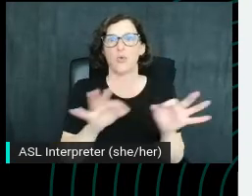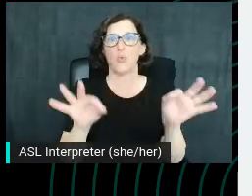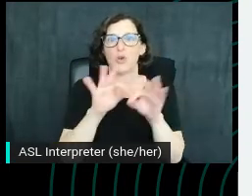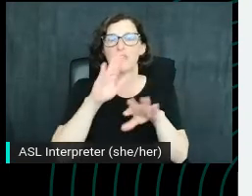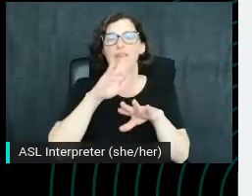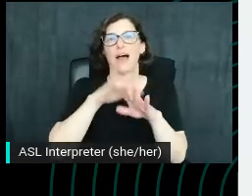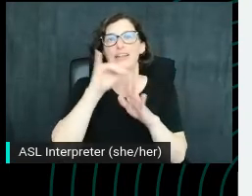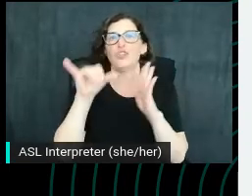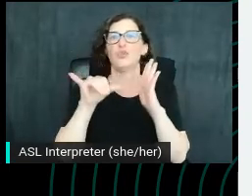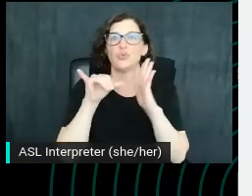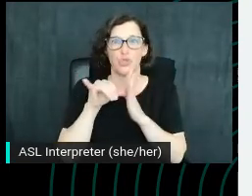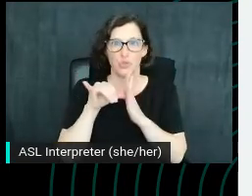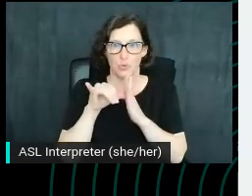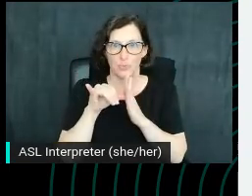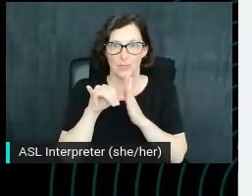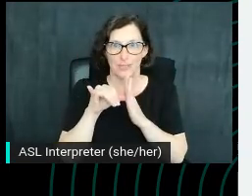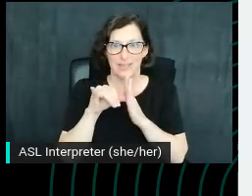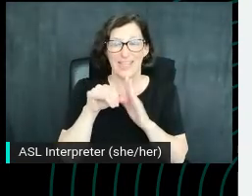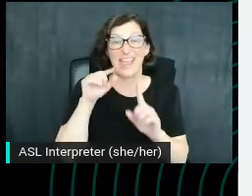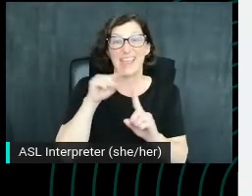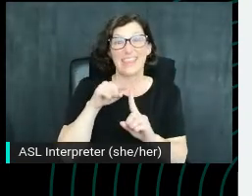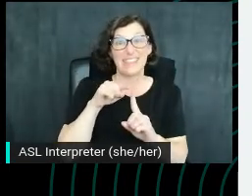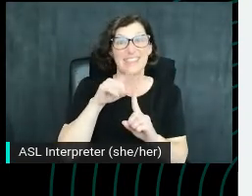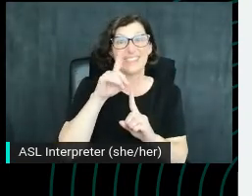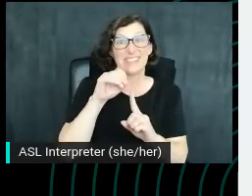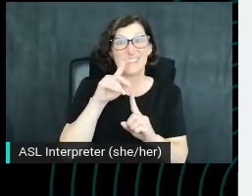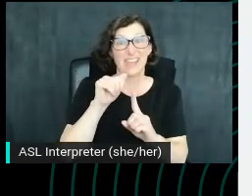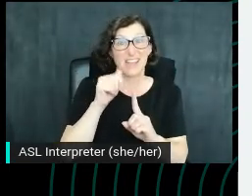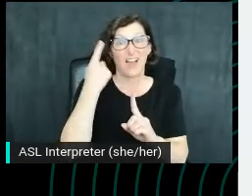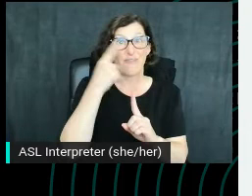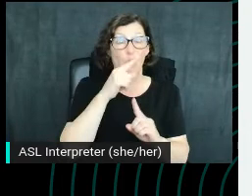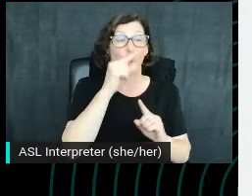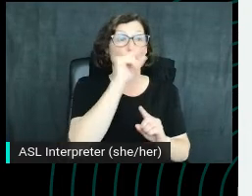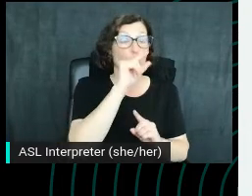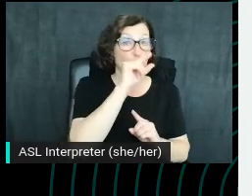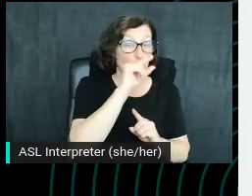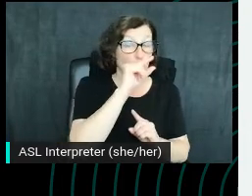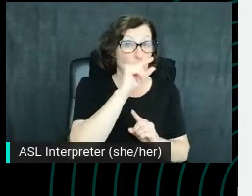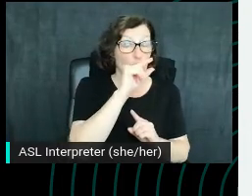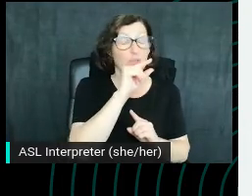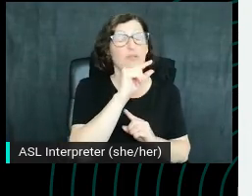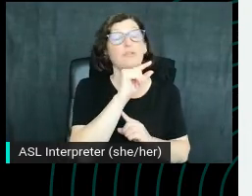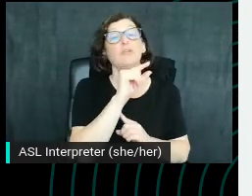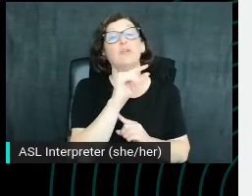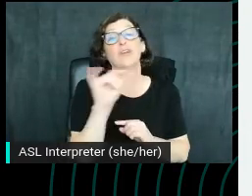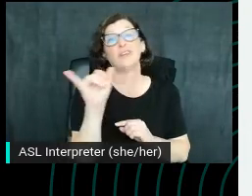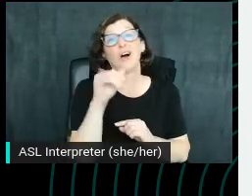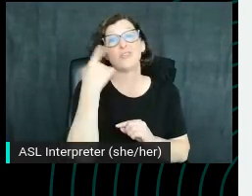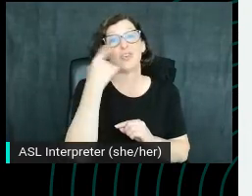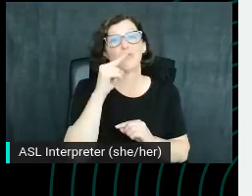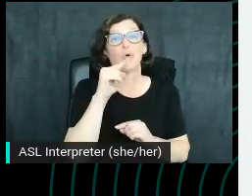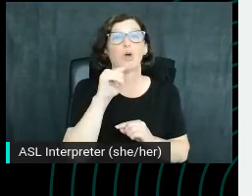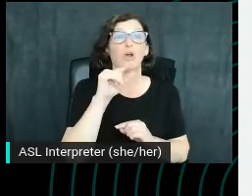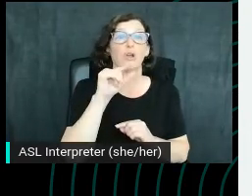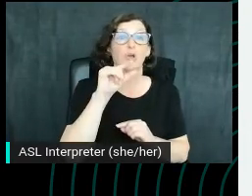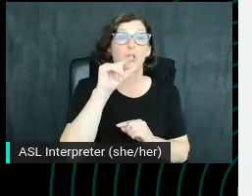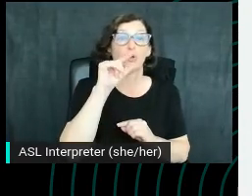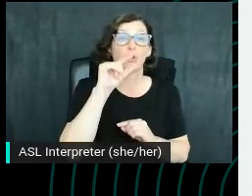This is data for Google and it's also data for like Google like paid Google data like for the ads.